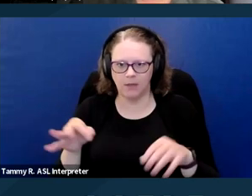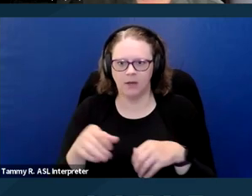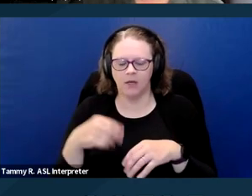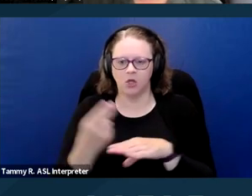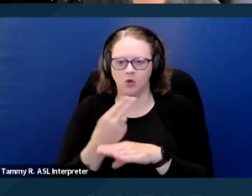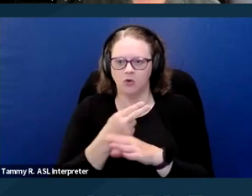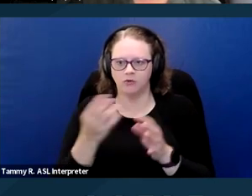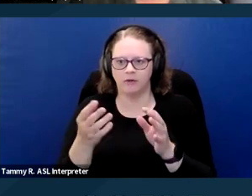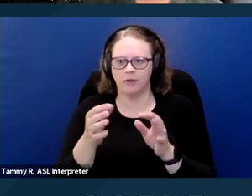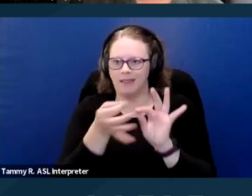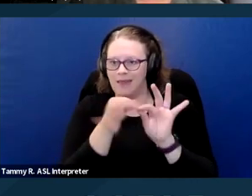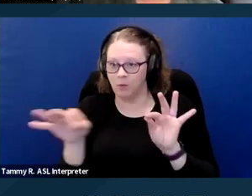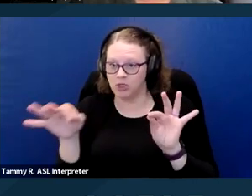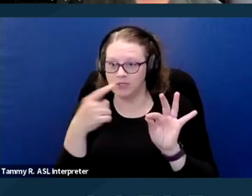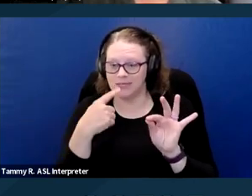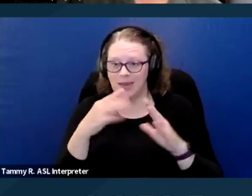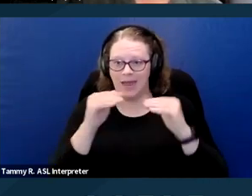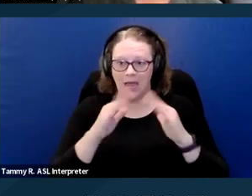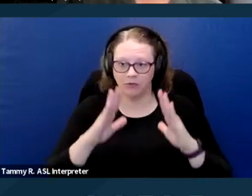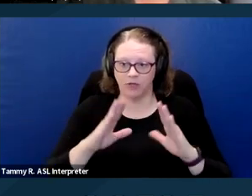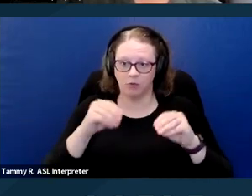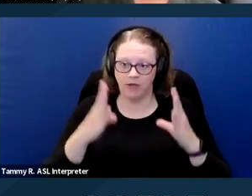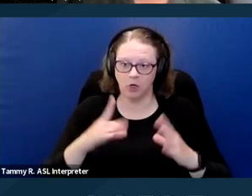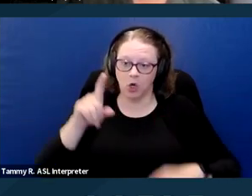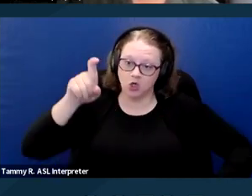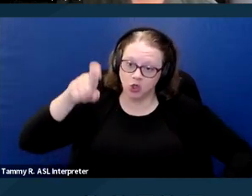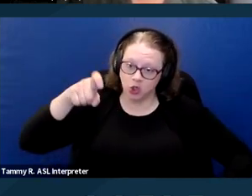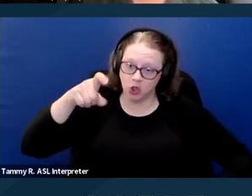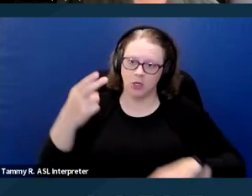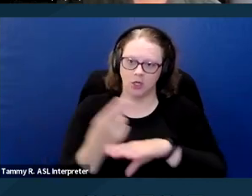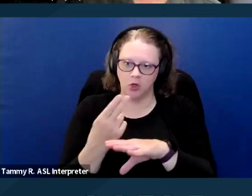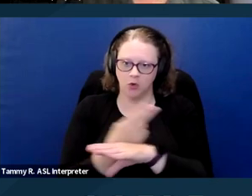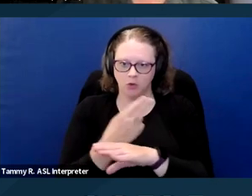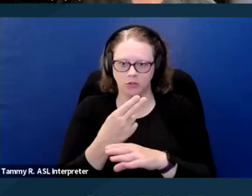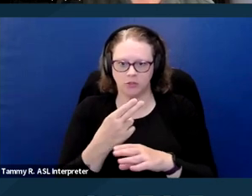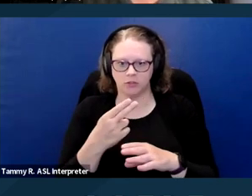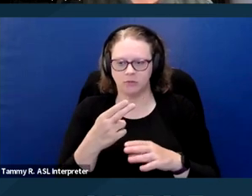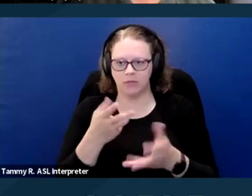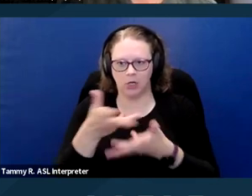that a housing provider should use in interactive process. So it's certainly encouraged. Next slide please.